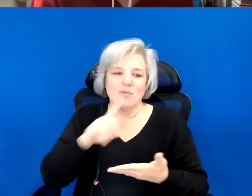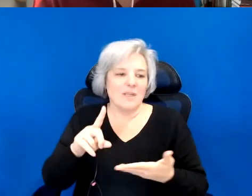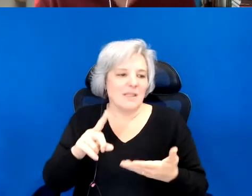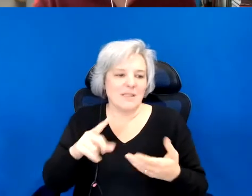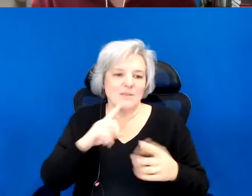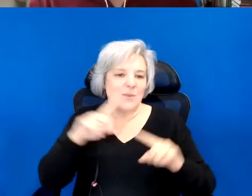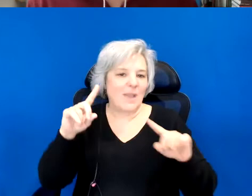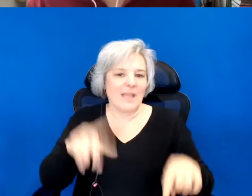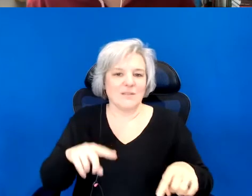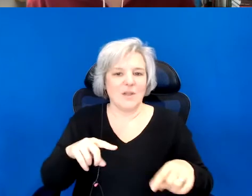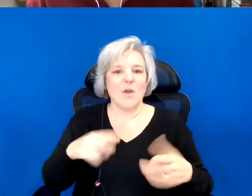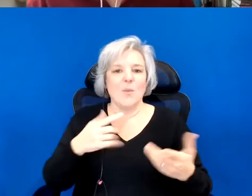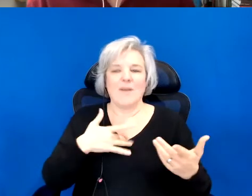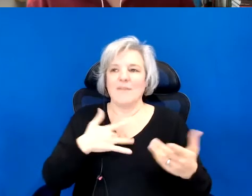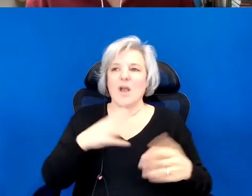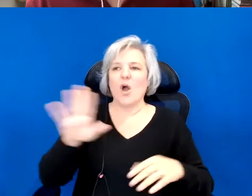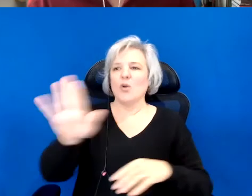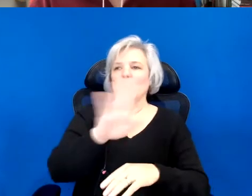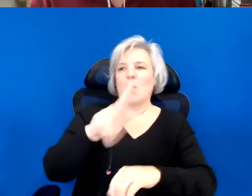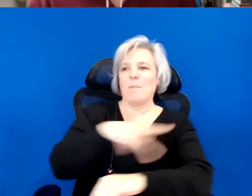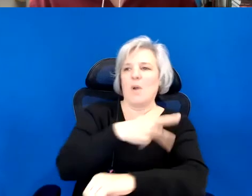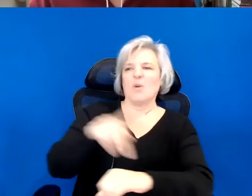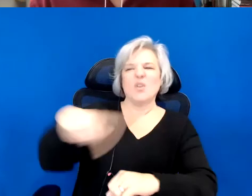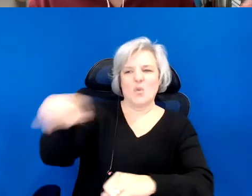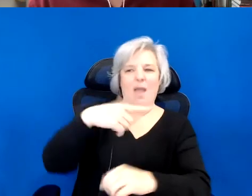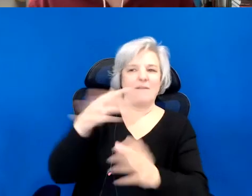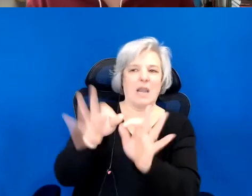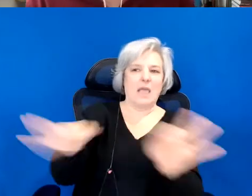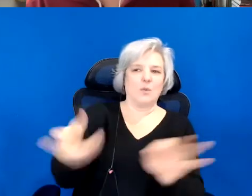have a language. We don't, but maybe were least foolish enough